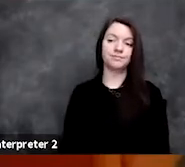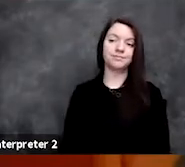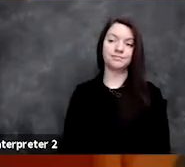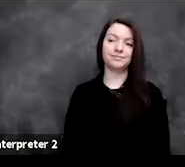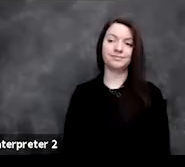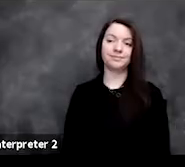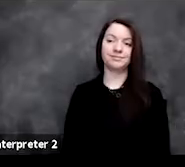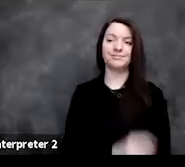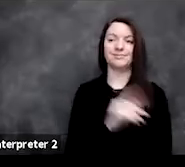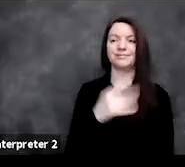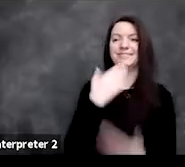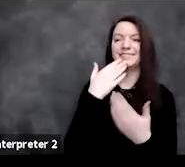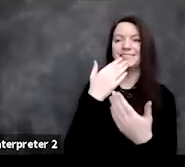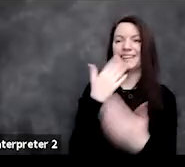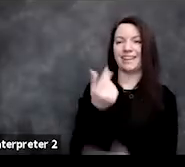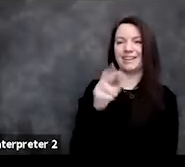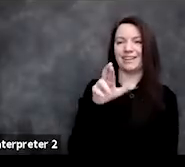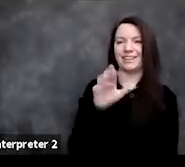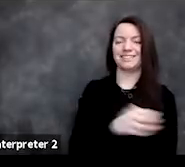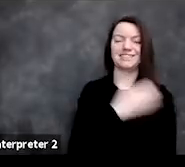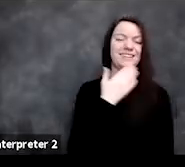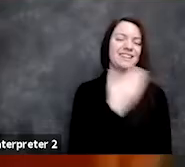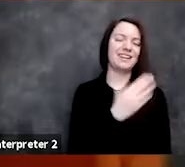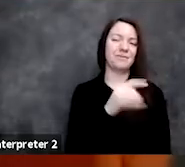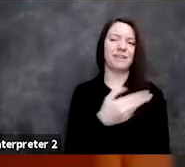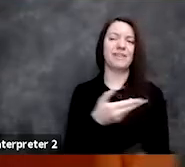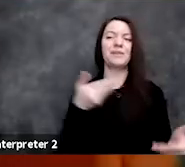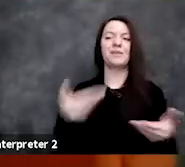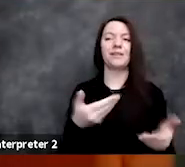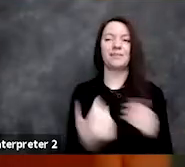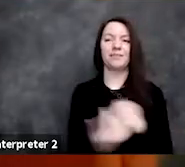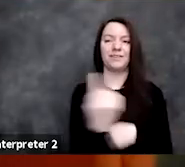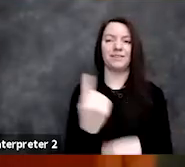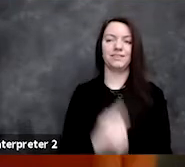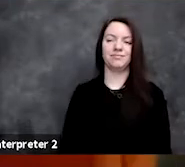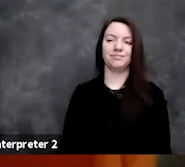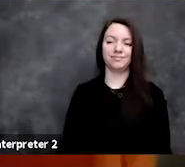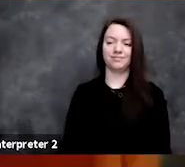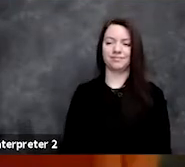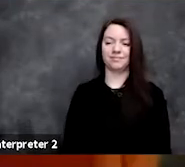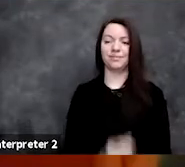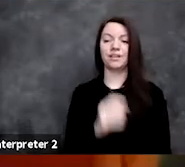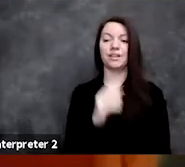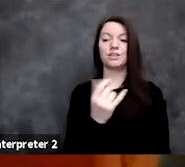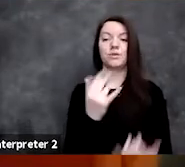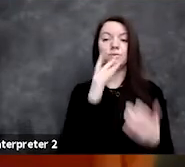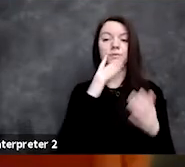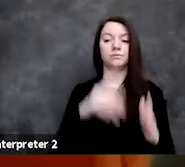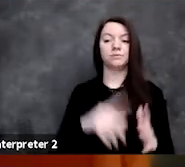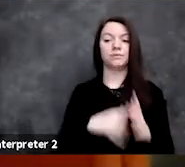Thank you, Grace. Thank you, Beth, welcome everyone. So I'll kick things off with an opening question